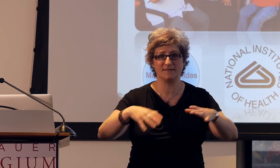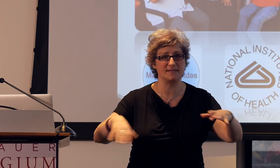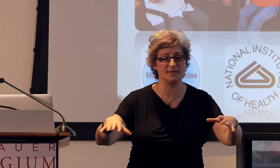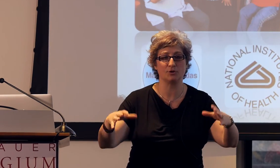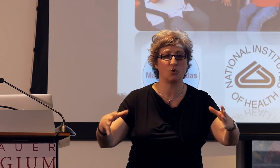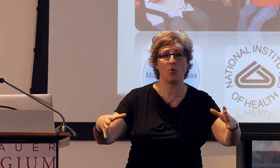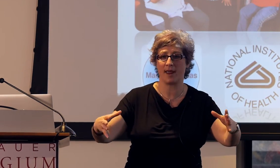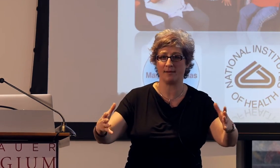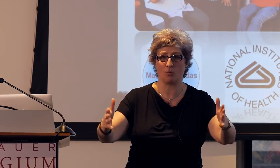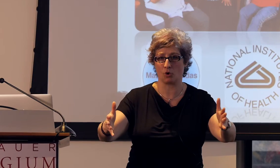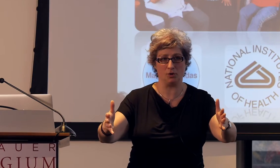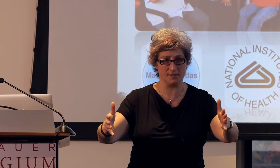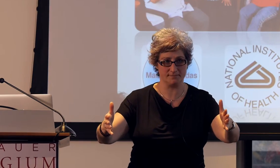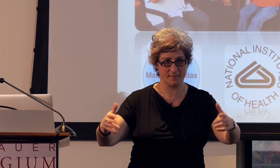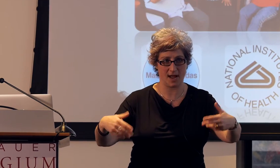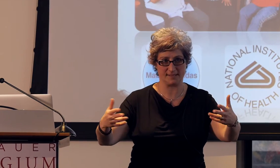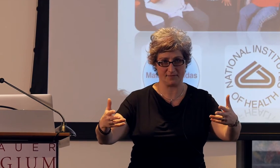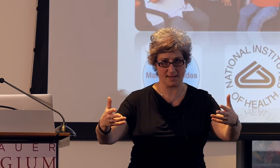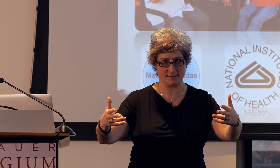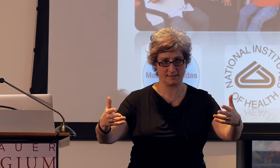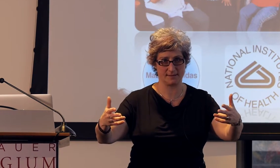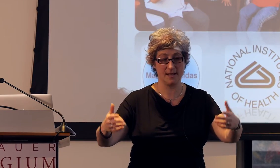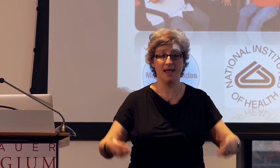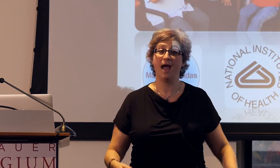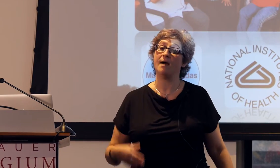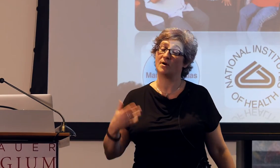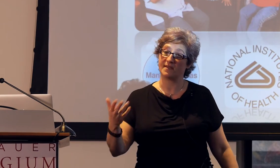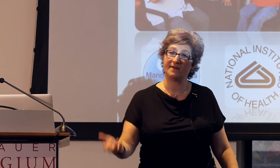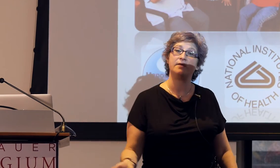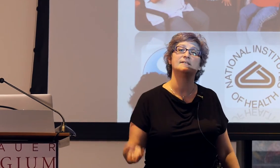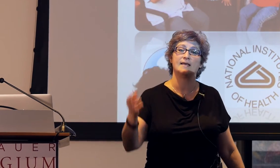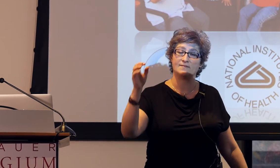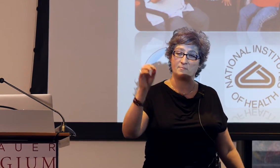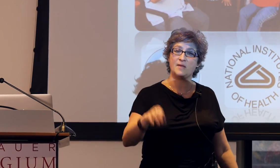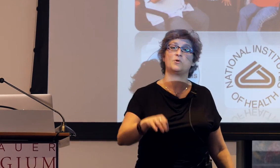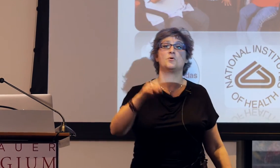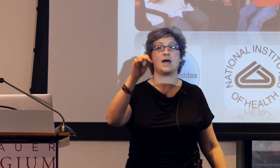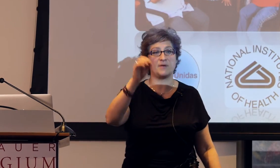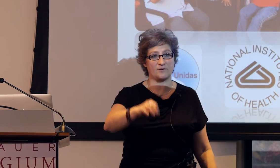in this little toy world, kinds of things. And what they found is that the people who had